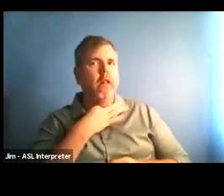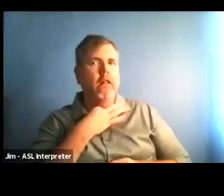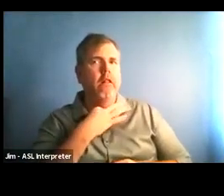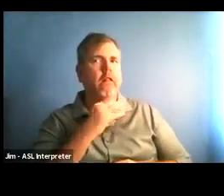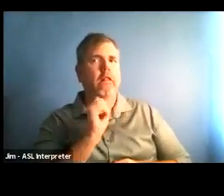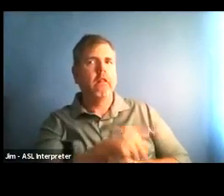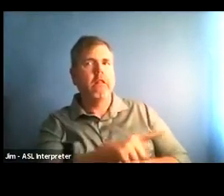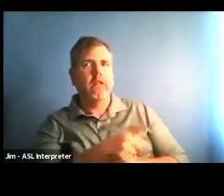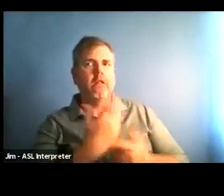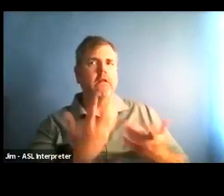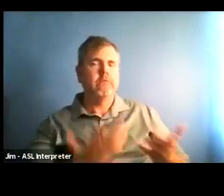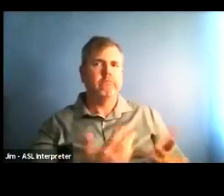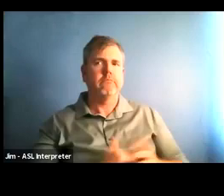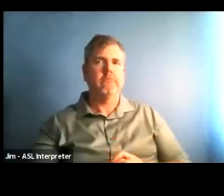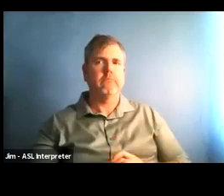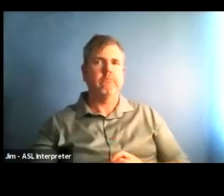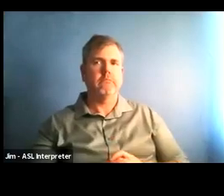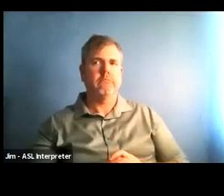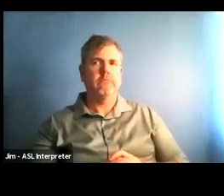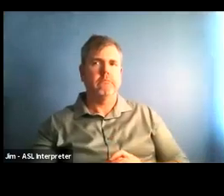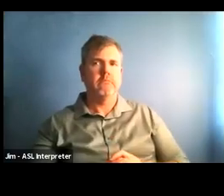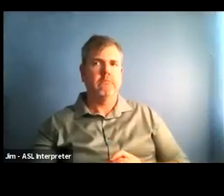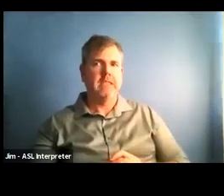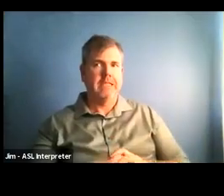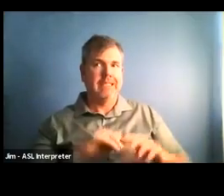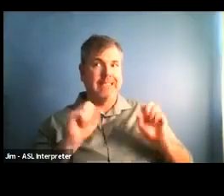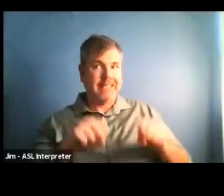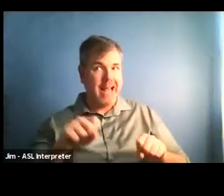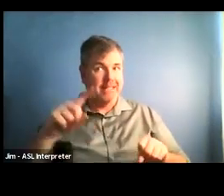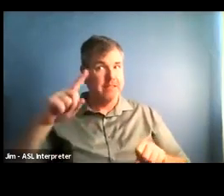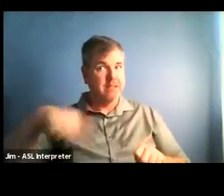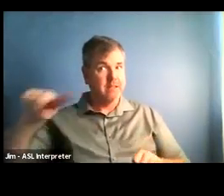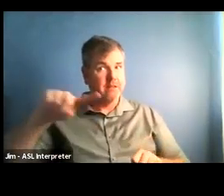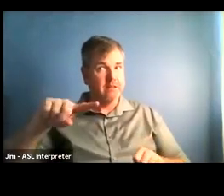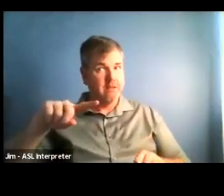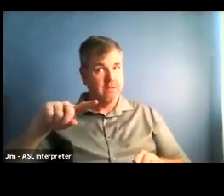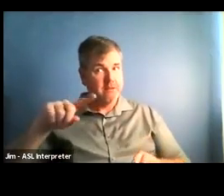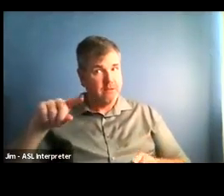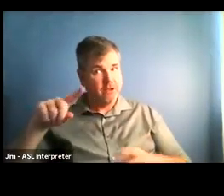barrier to them, bringing students back at this point, from what we're hearing